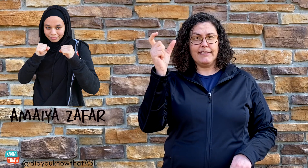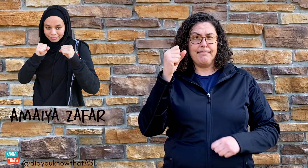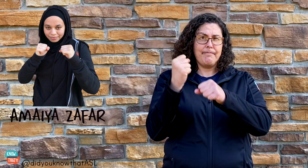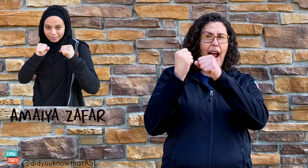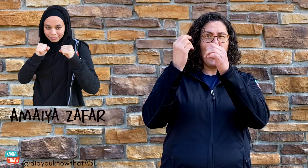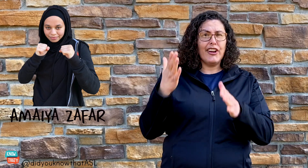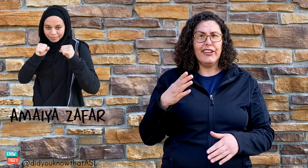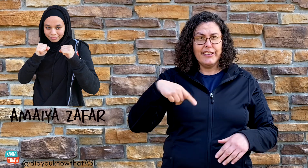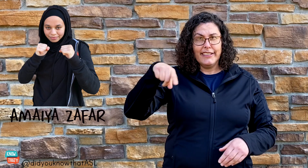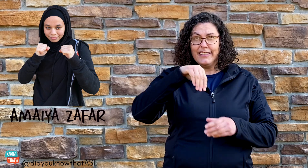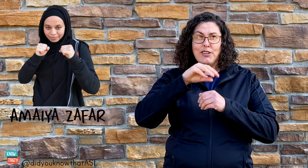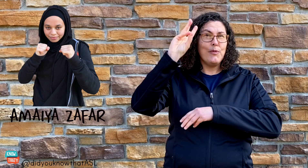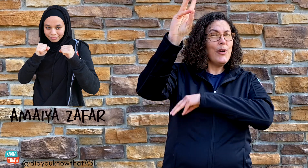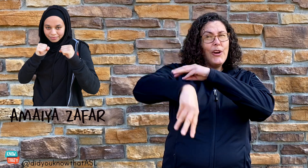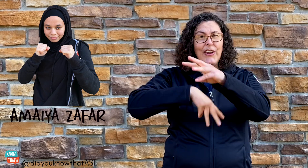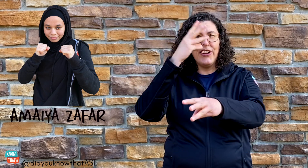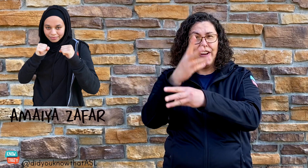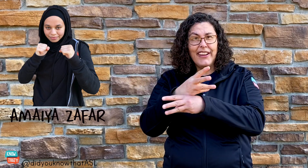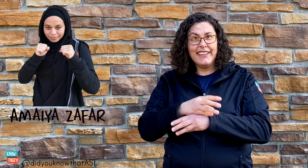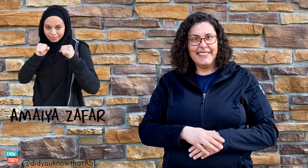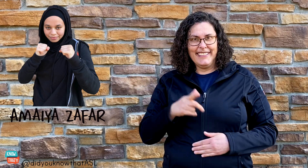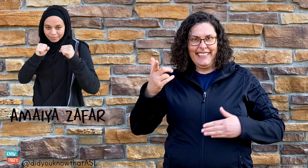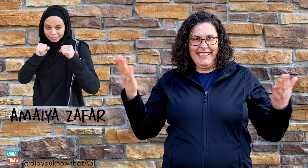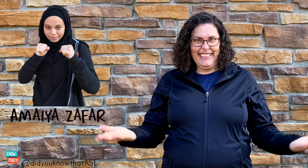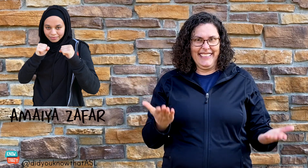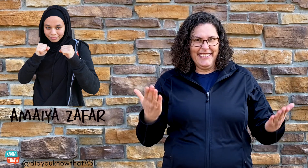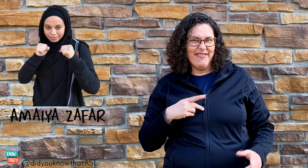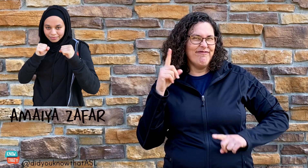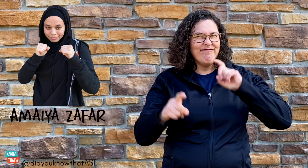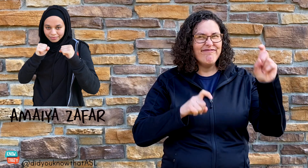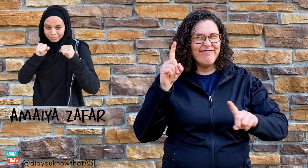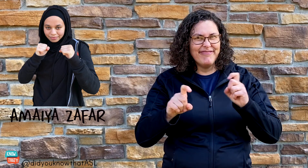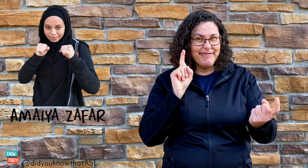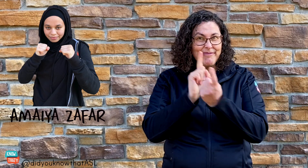specifically muslim female boxers throughout the world? She's here with us today we're